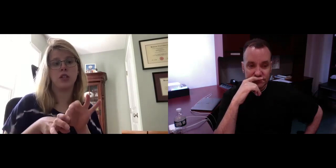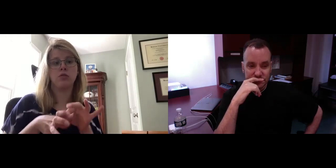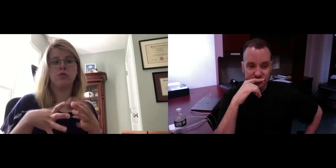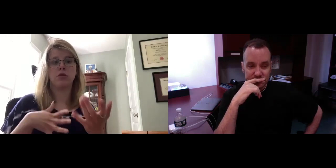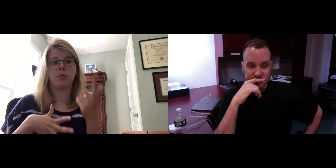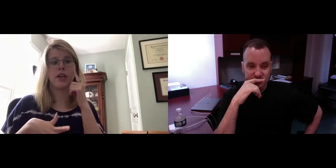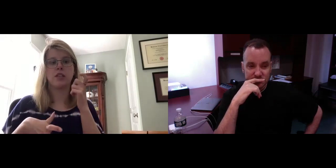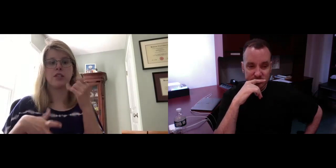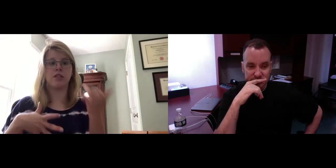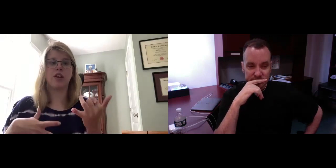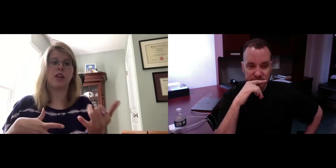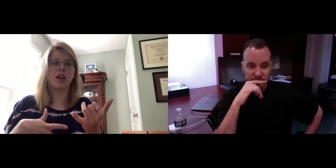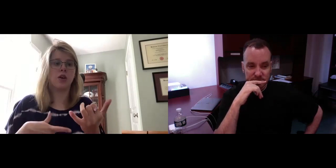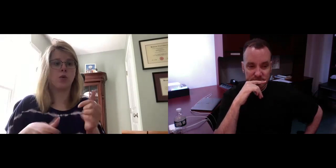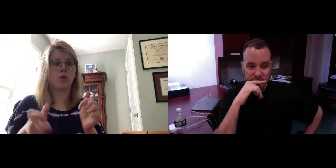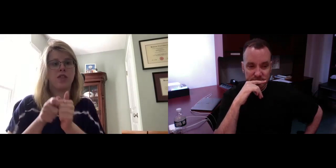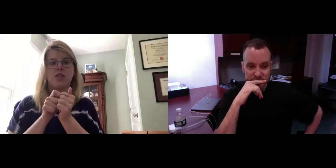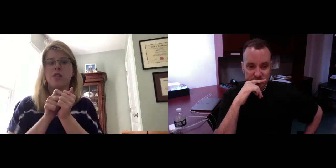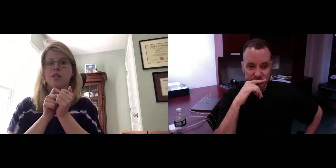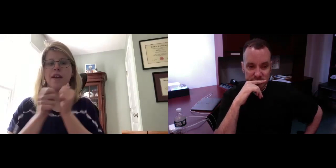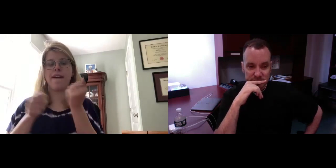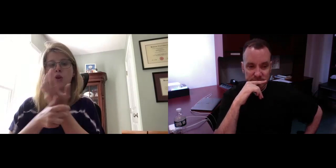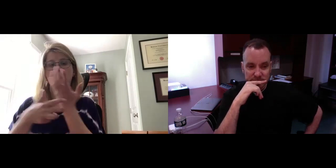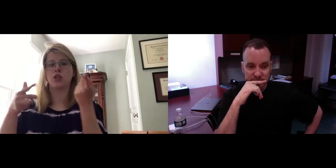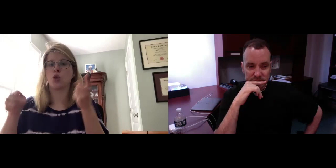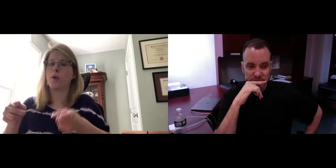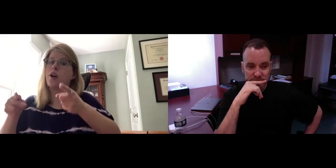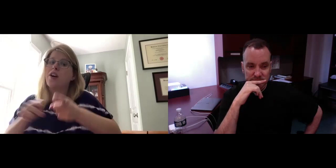my life as an adult. It's really important to remember that you always